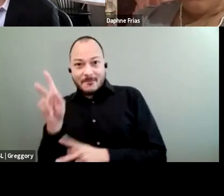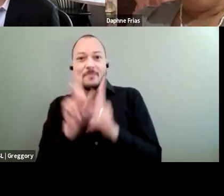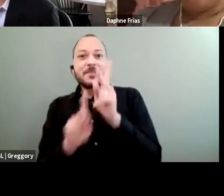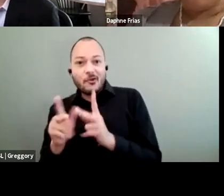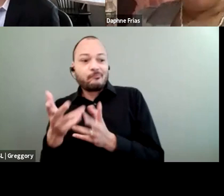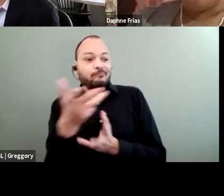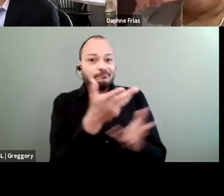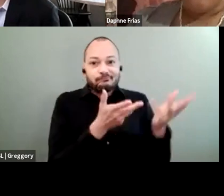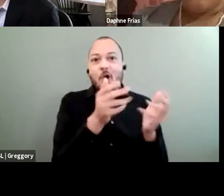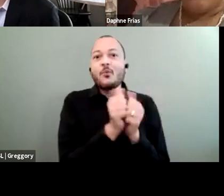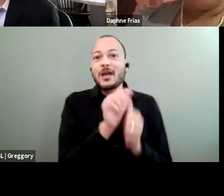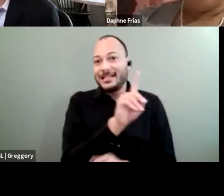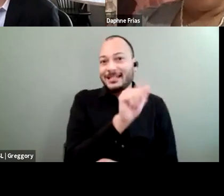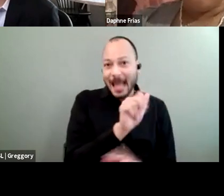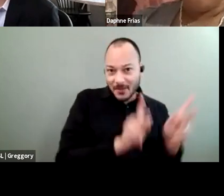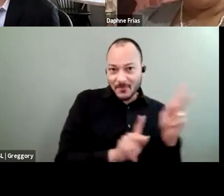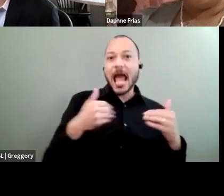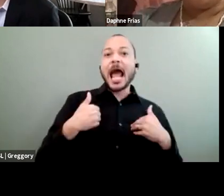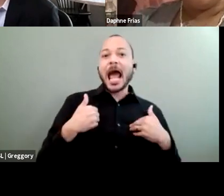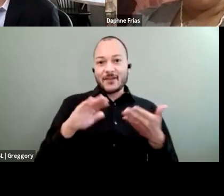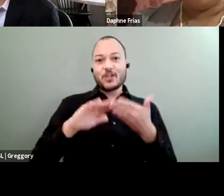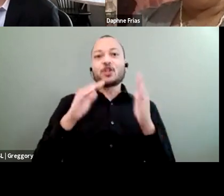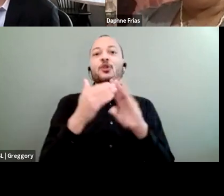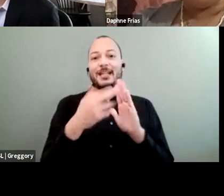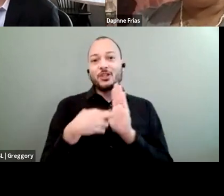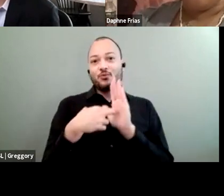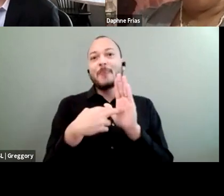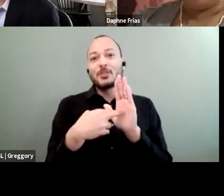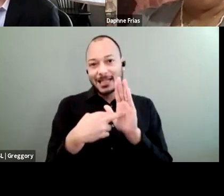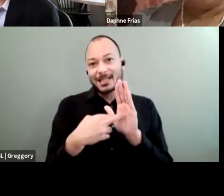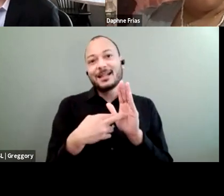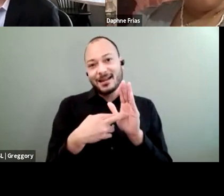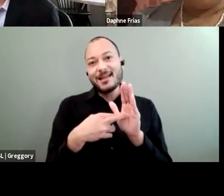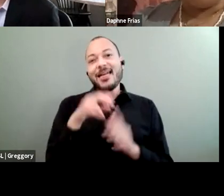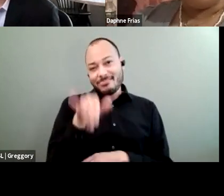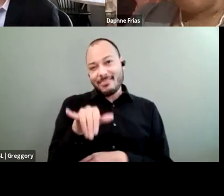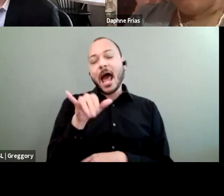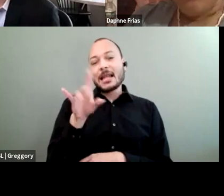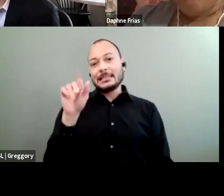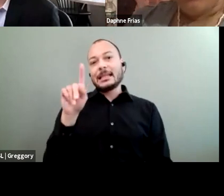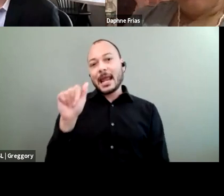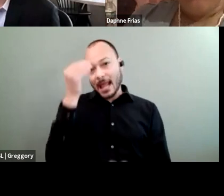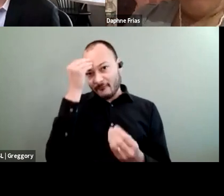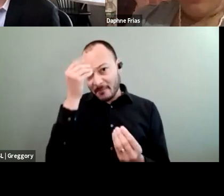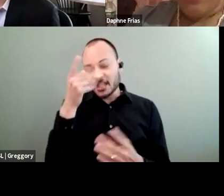and having a community represented in data because the scientific community is driven by that.